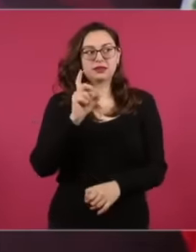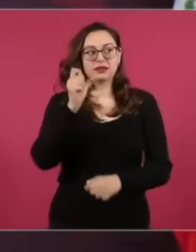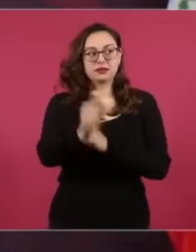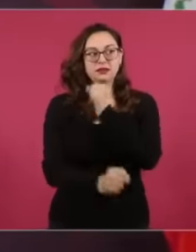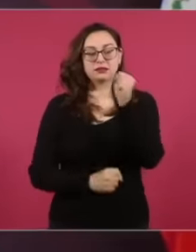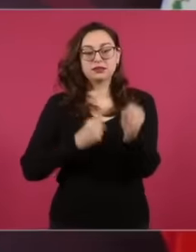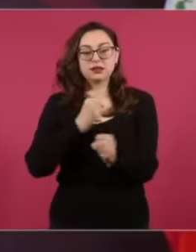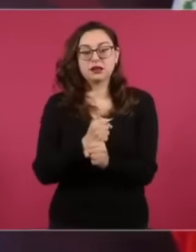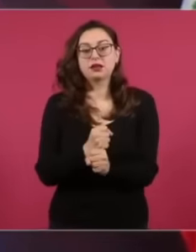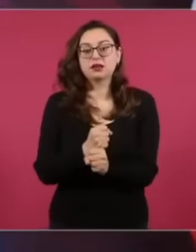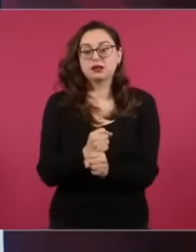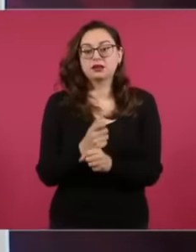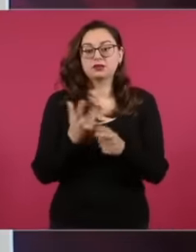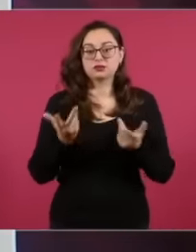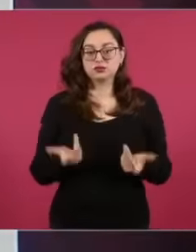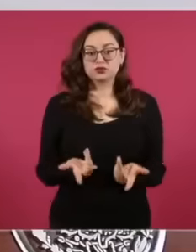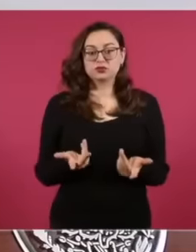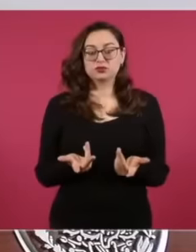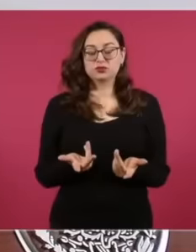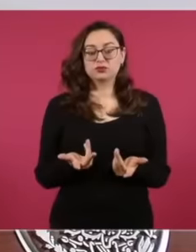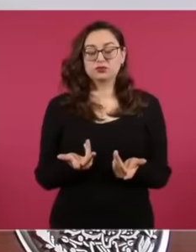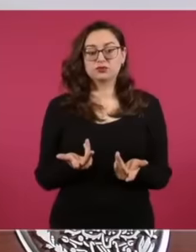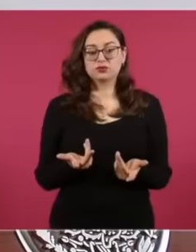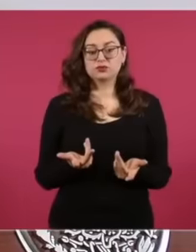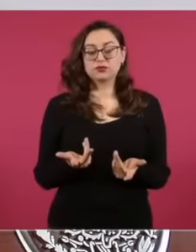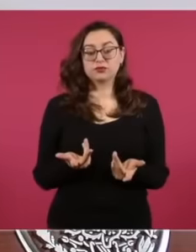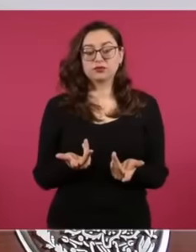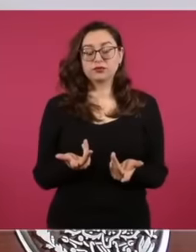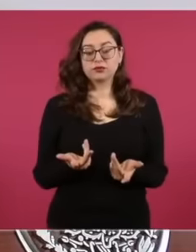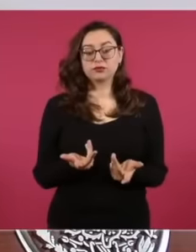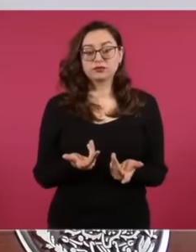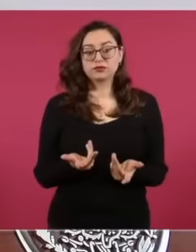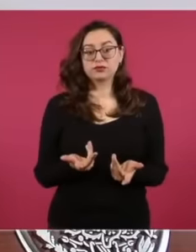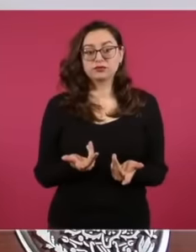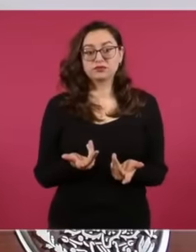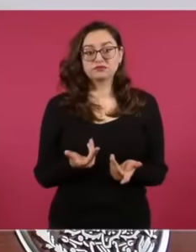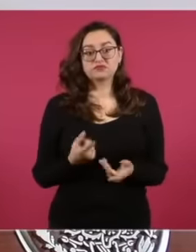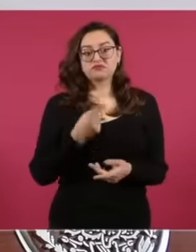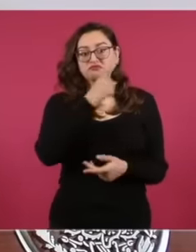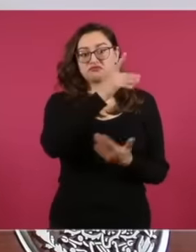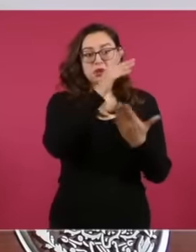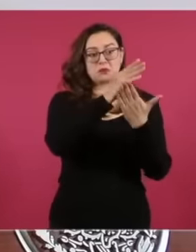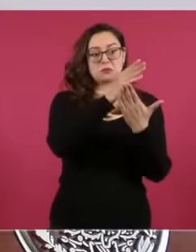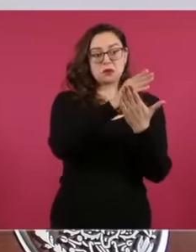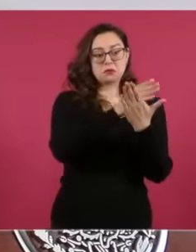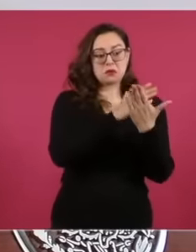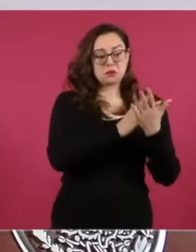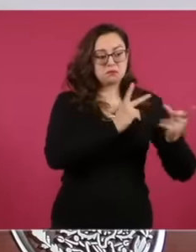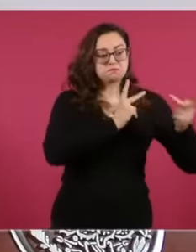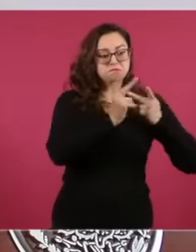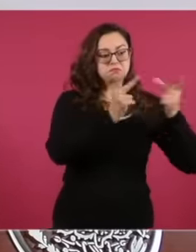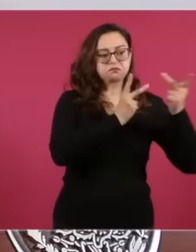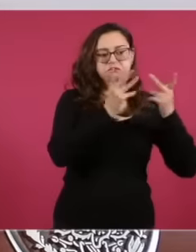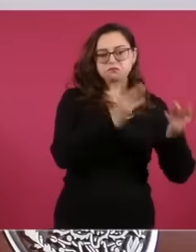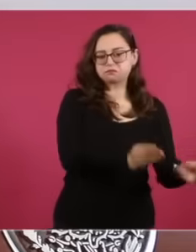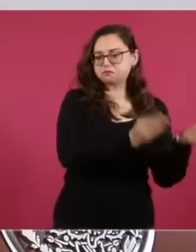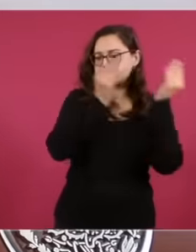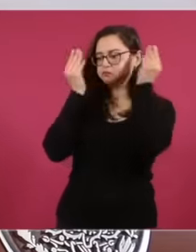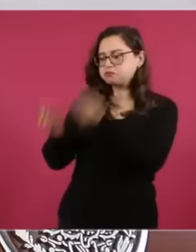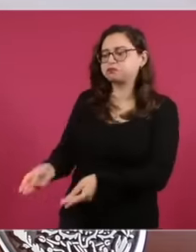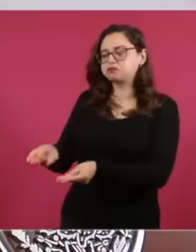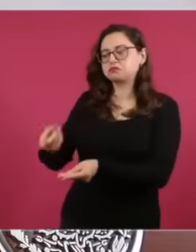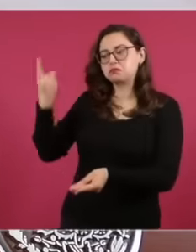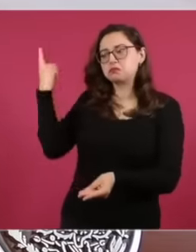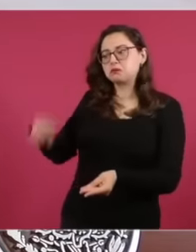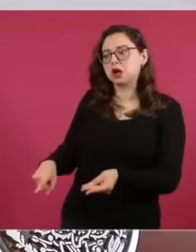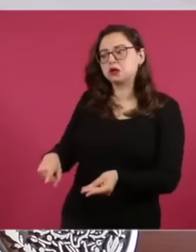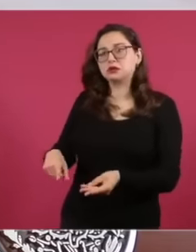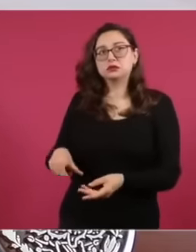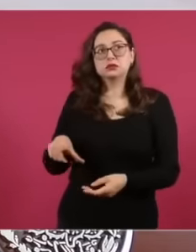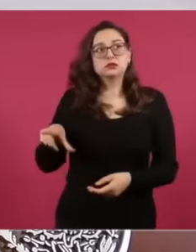they sent us the recipes for what the government had to do in